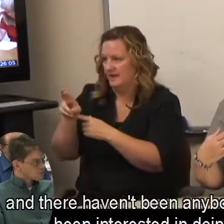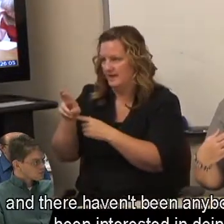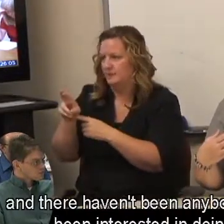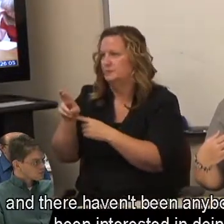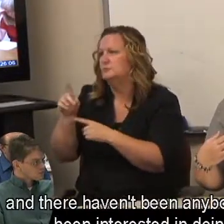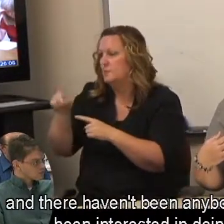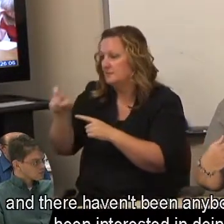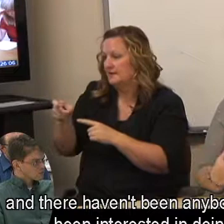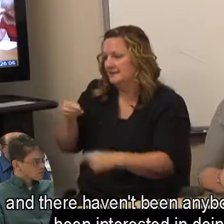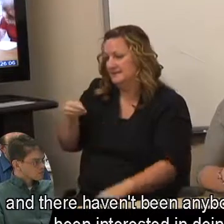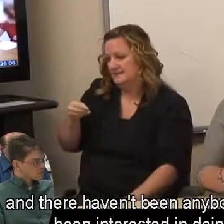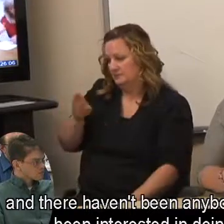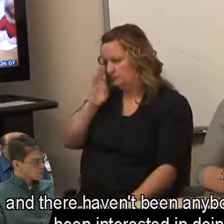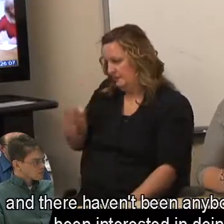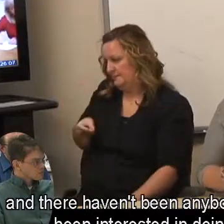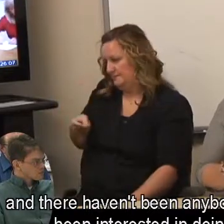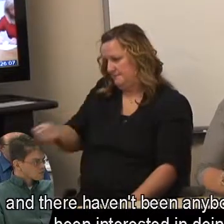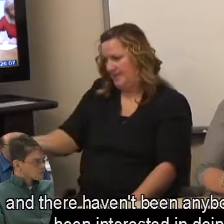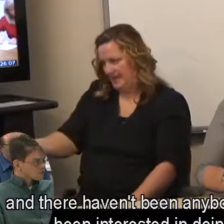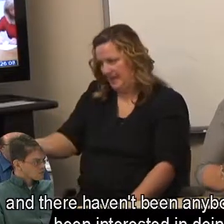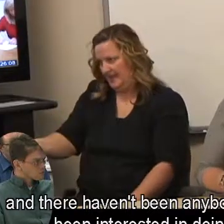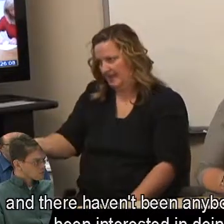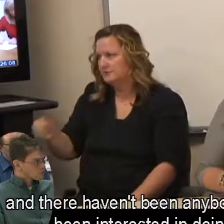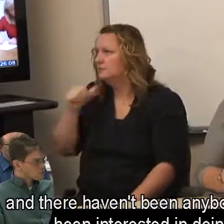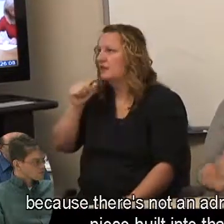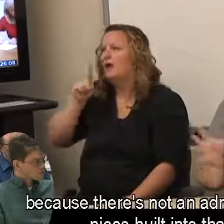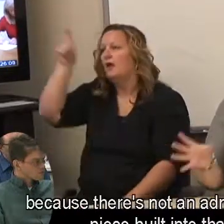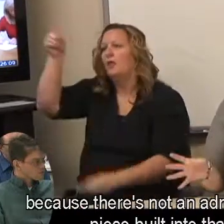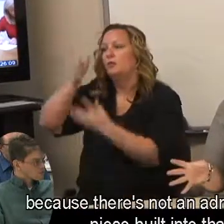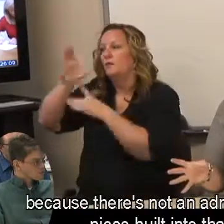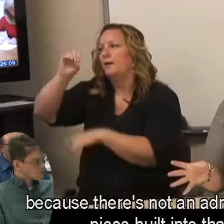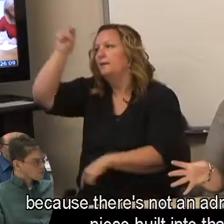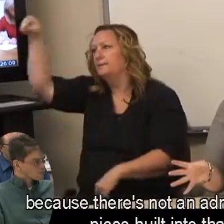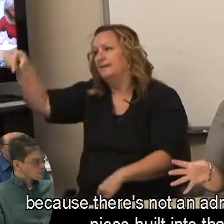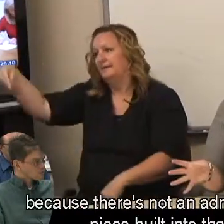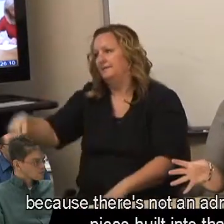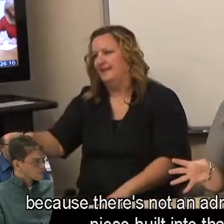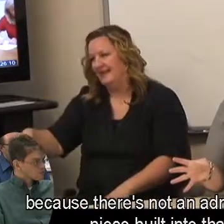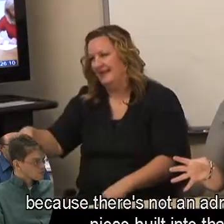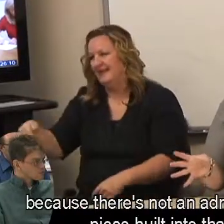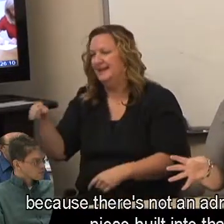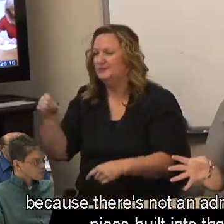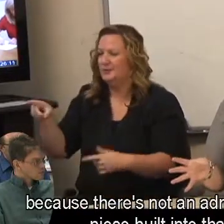and there haven't been anybody who have been interested in doing that, because there's not an administrative piece built into that,